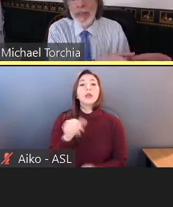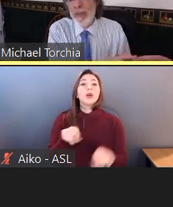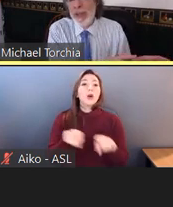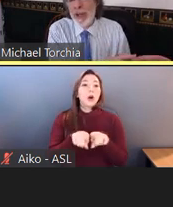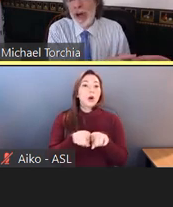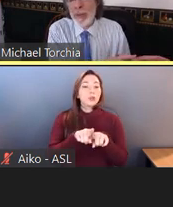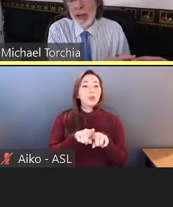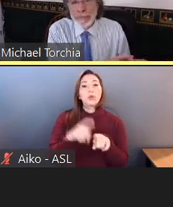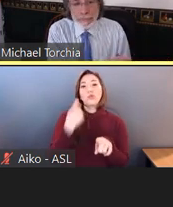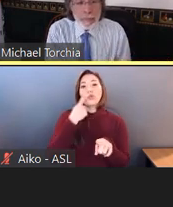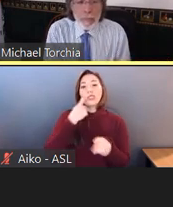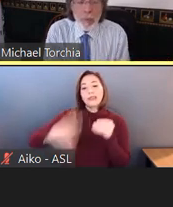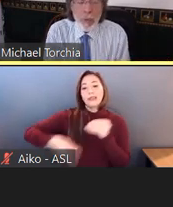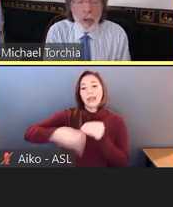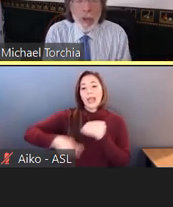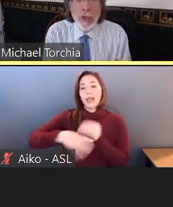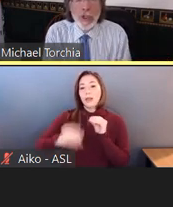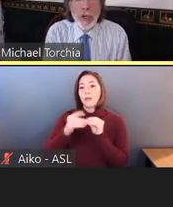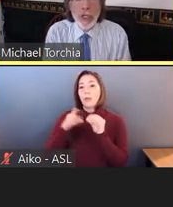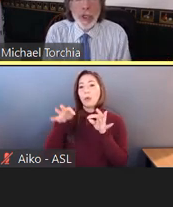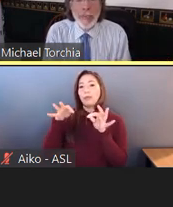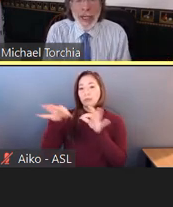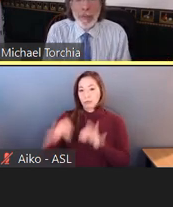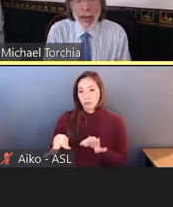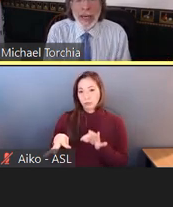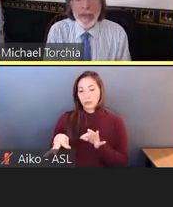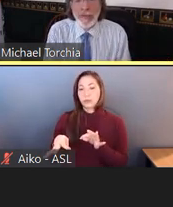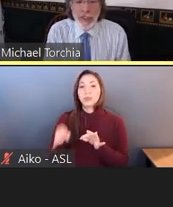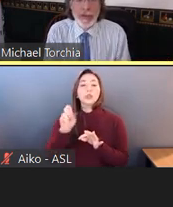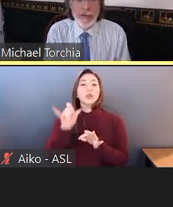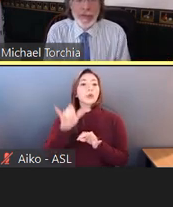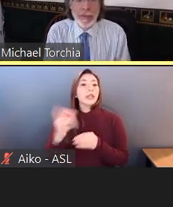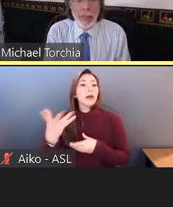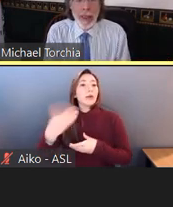that we talked about, to include major bodily functions.